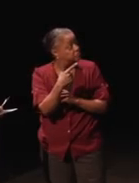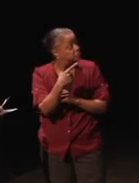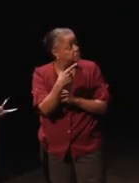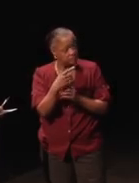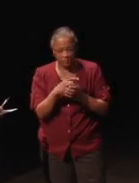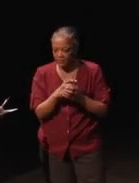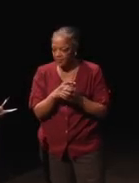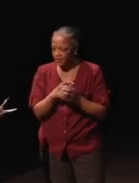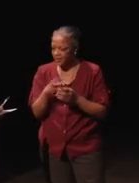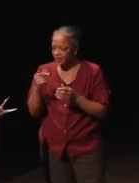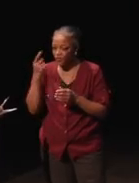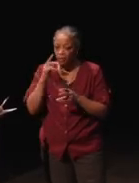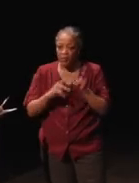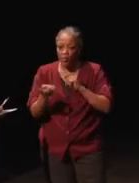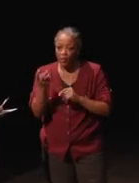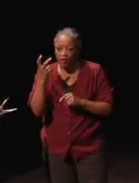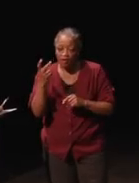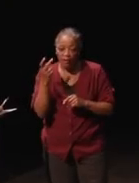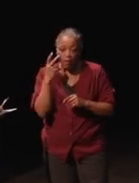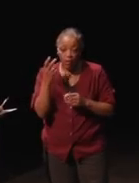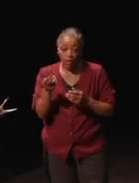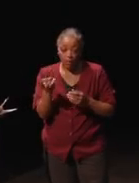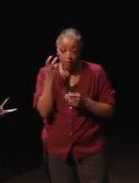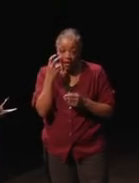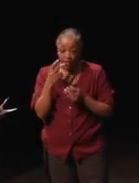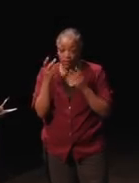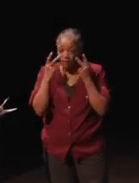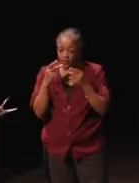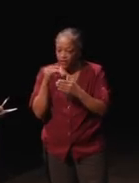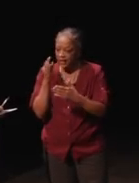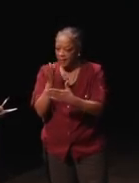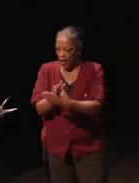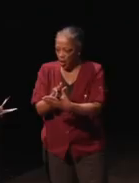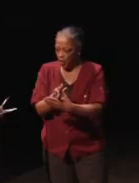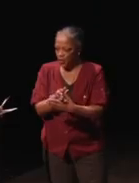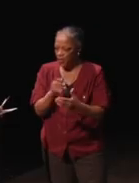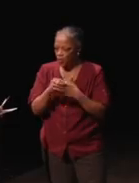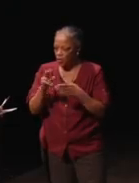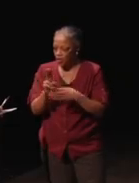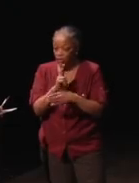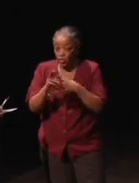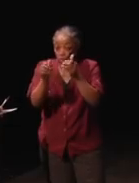see for people who are blind or visually impaired, one mode that allows use without vision,